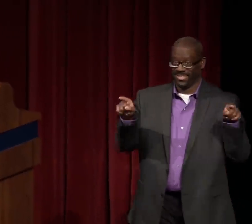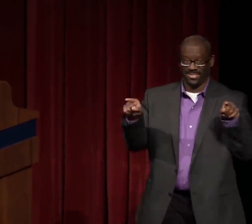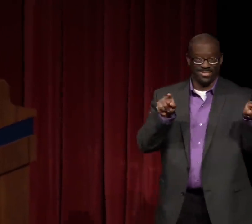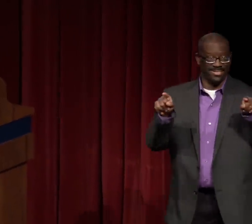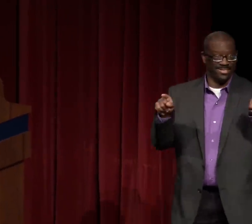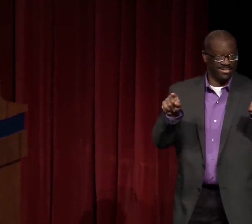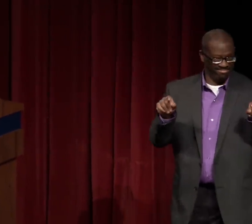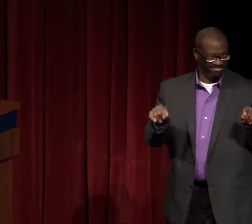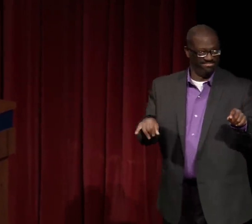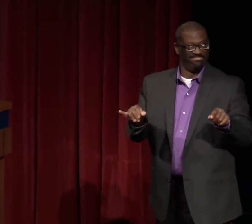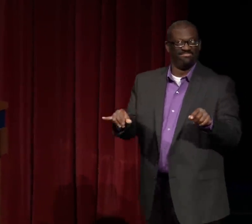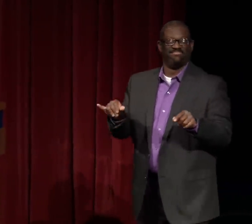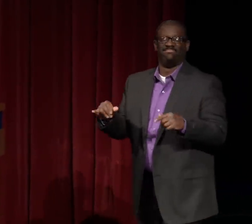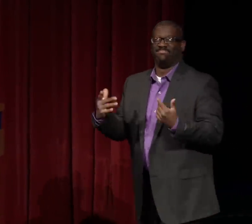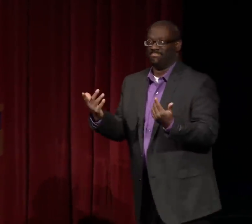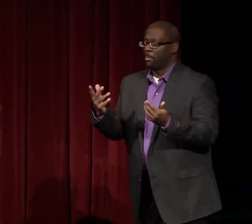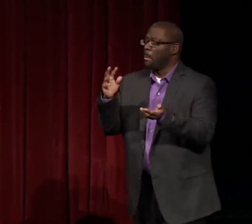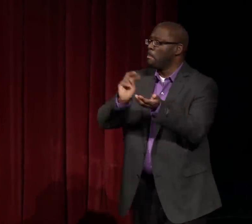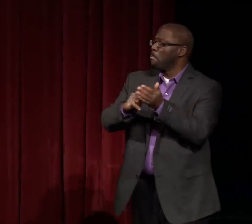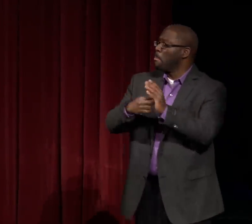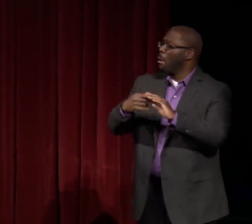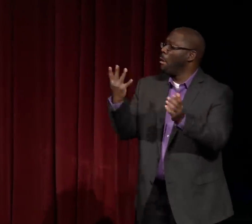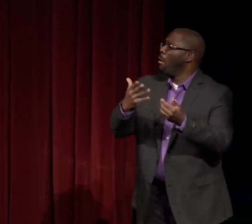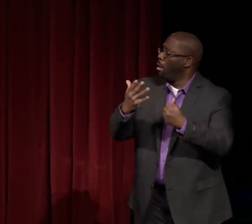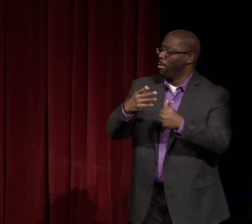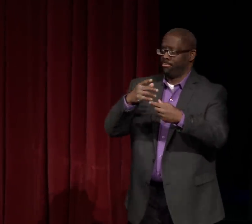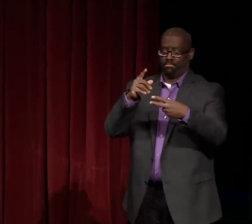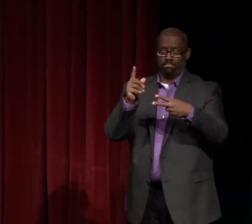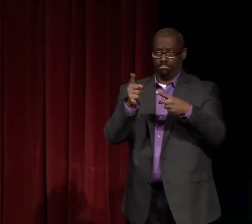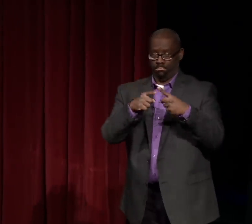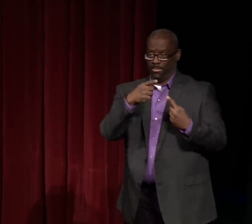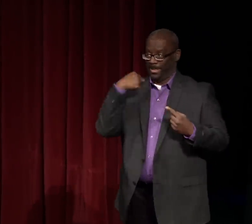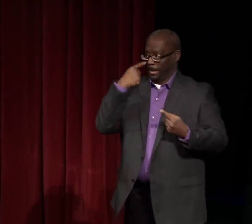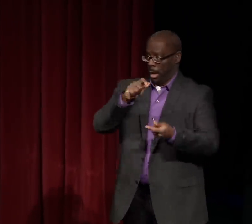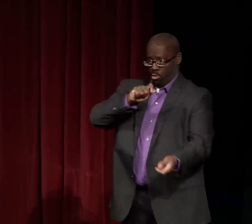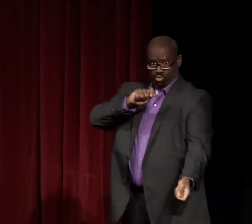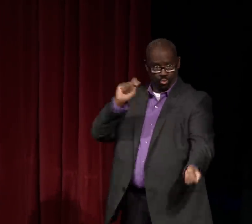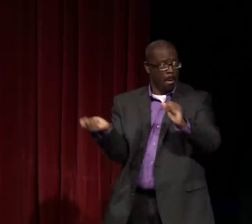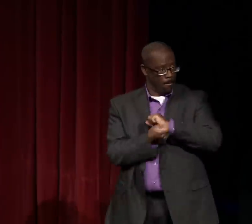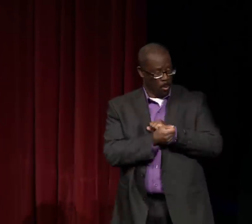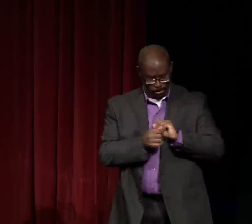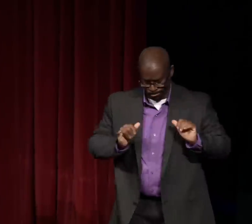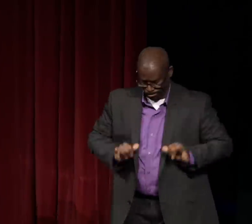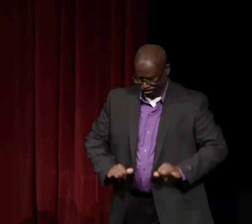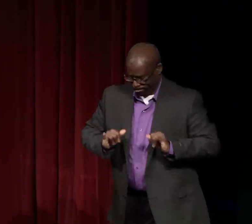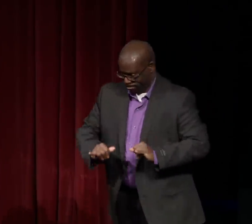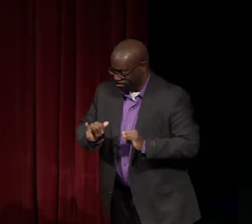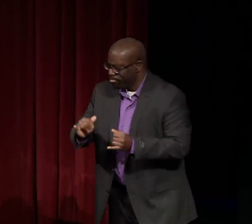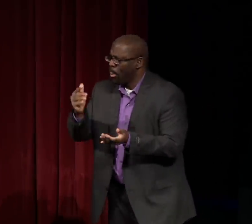We know that later in her life,